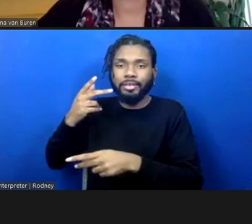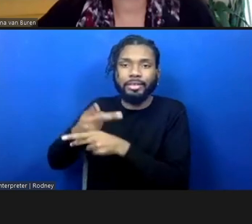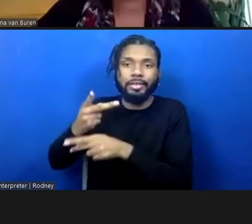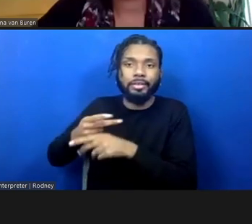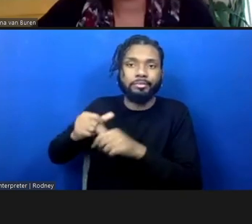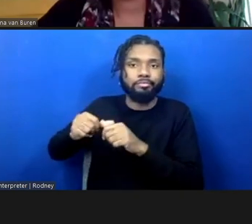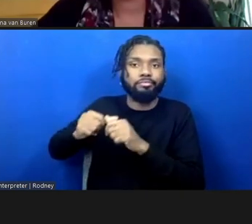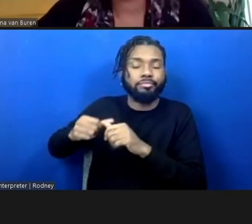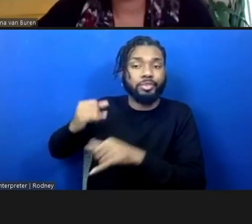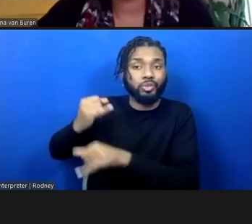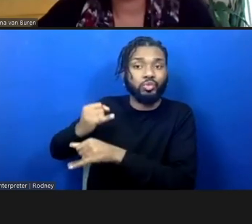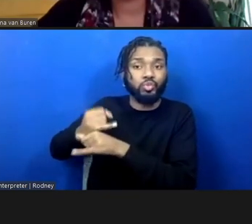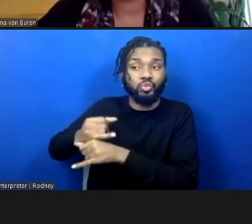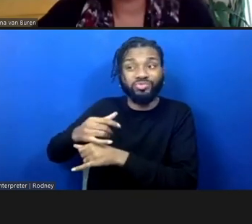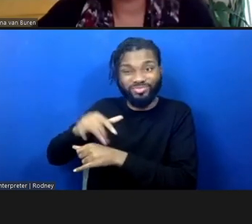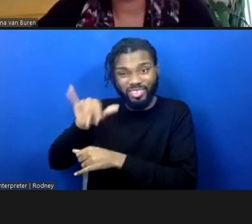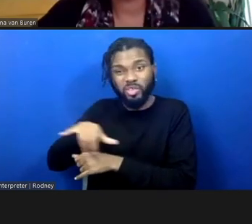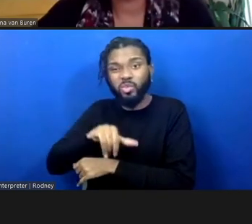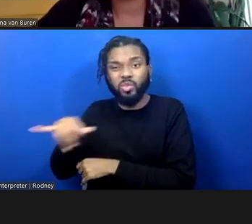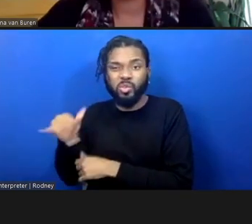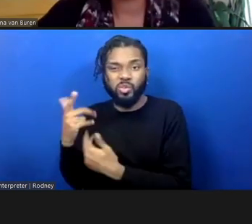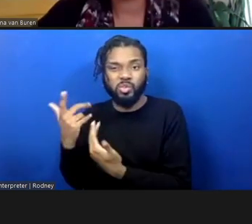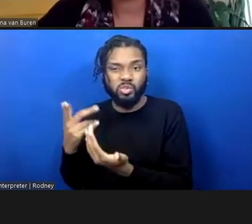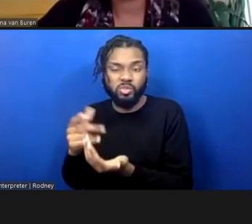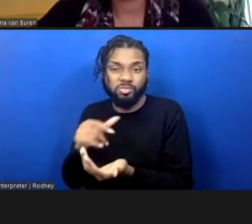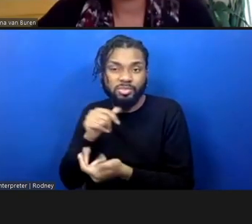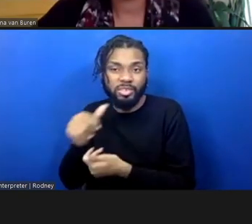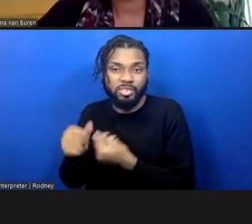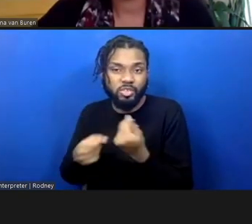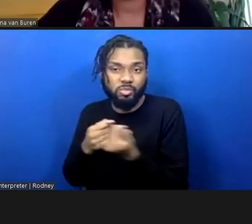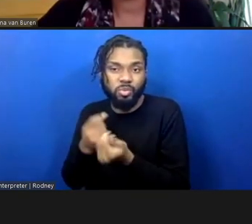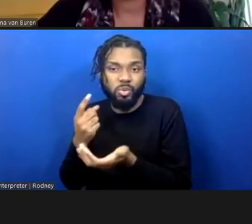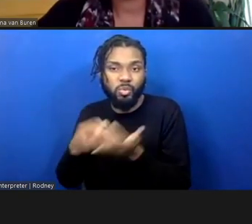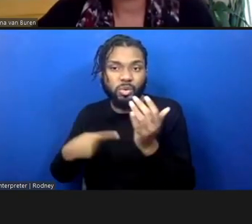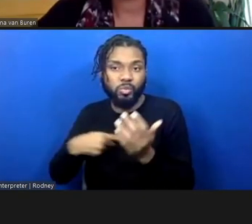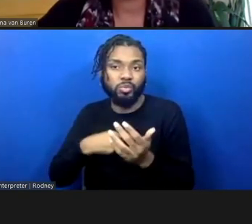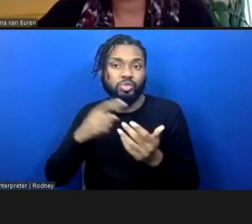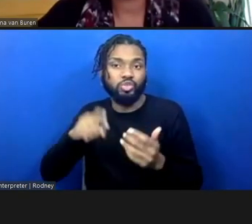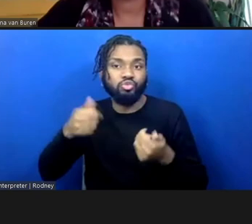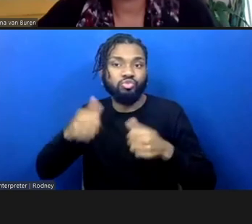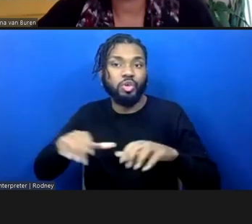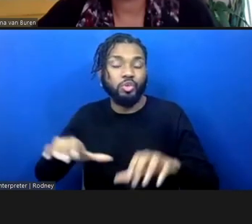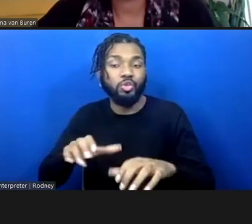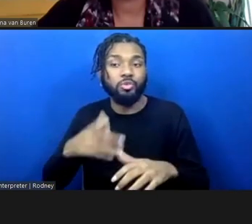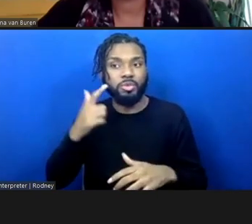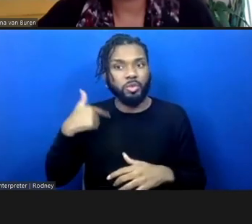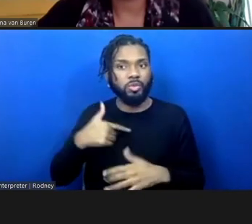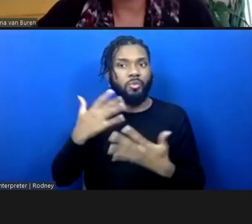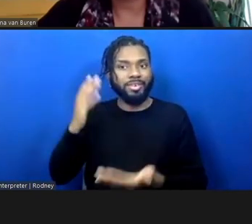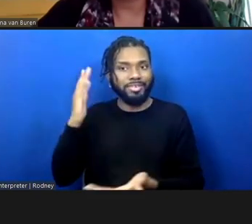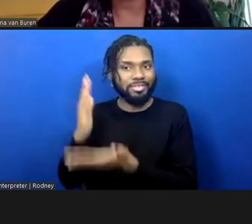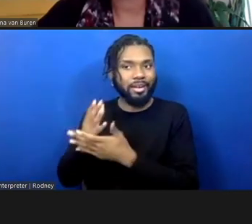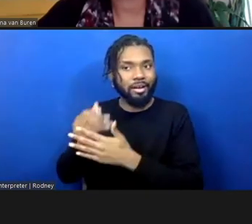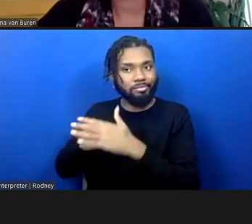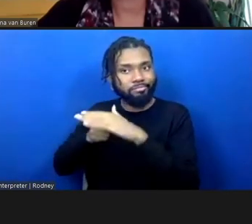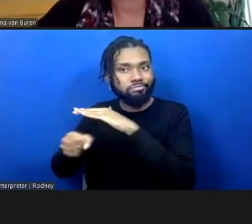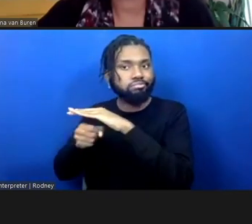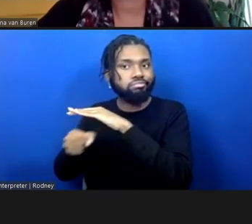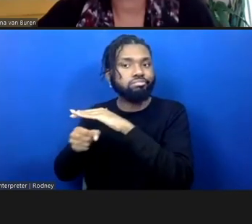could be completely a disservice to what we should be committed to, which is ending carcerality and reenvisioning.